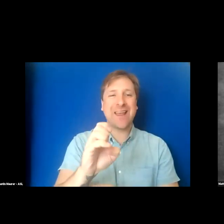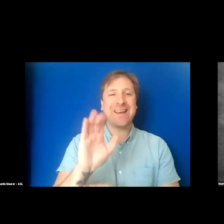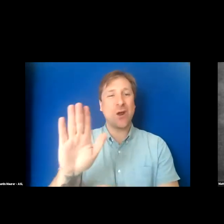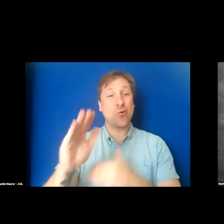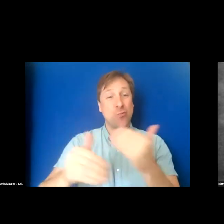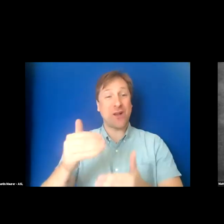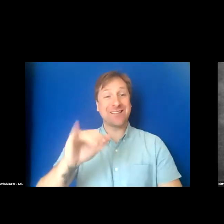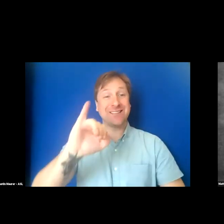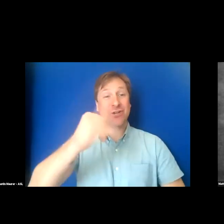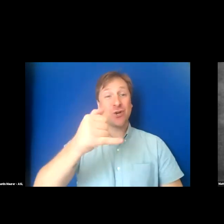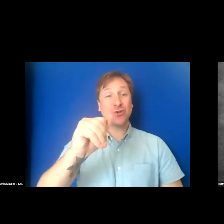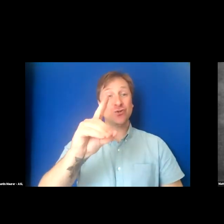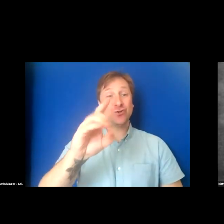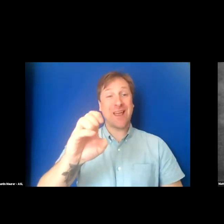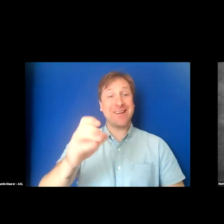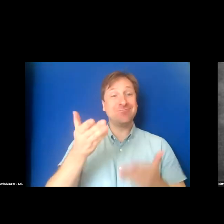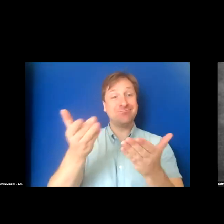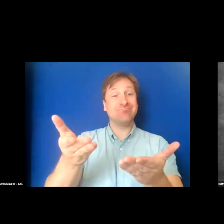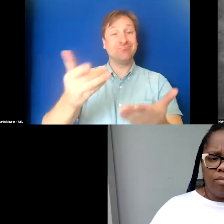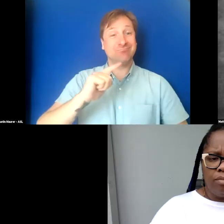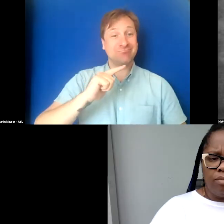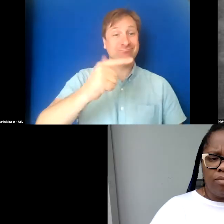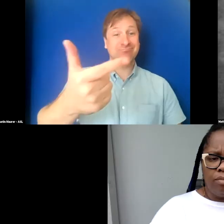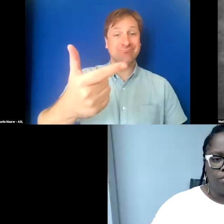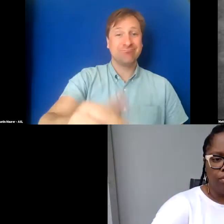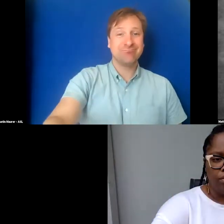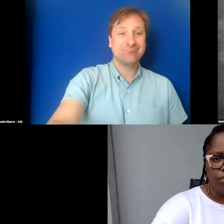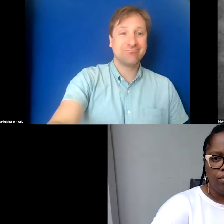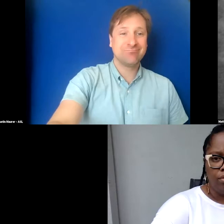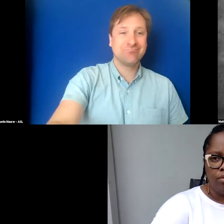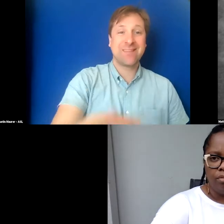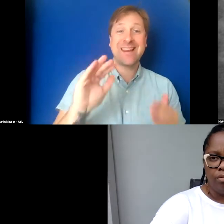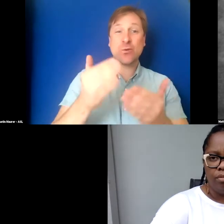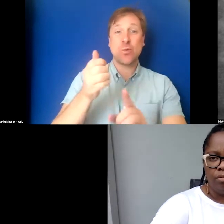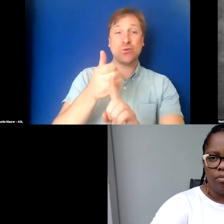So, Jade, come on screen and could you introduce yourself for our audience, please.